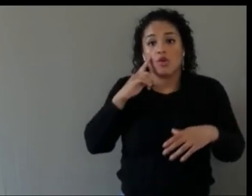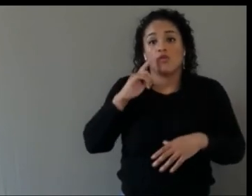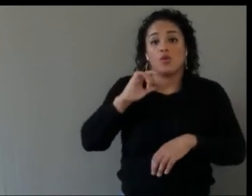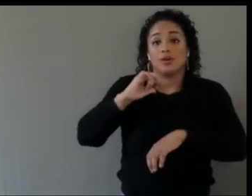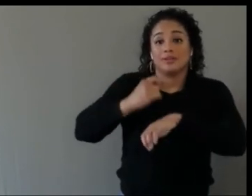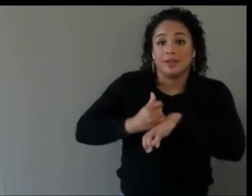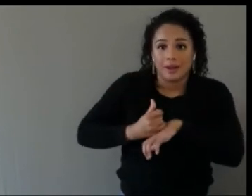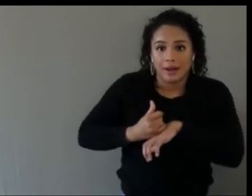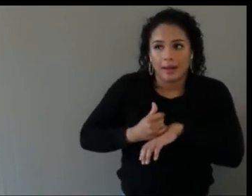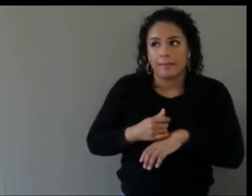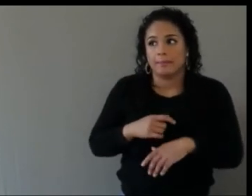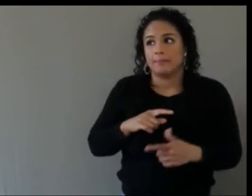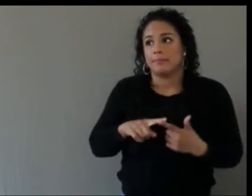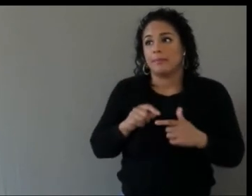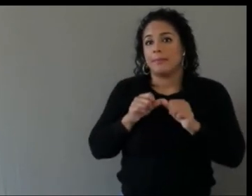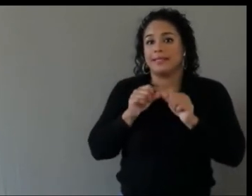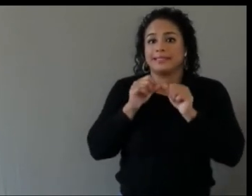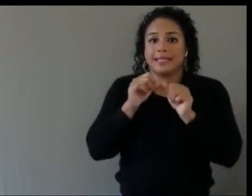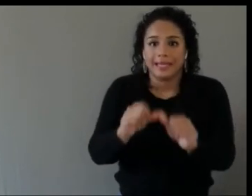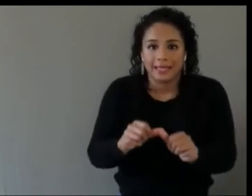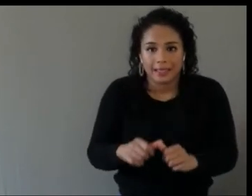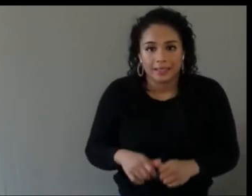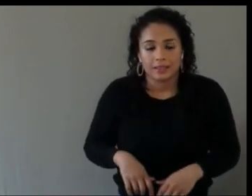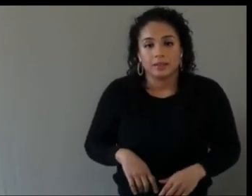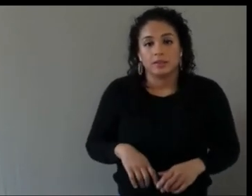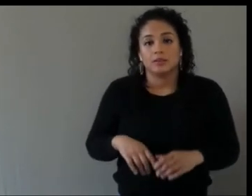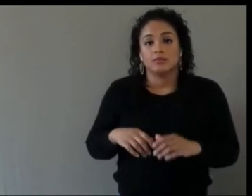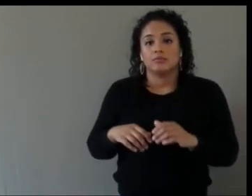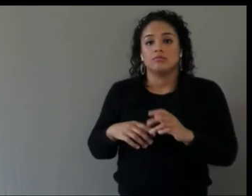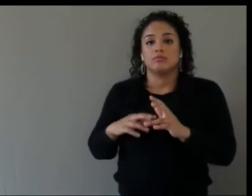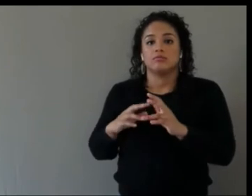being able to upload new information to it and so on.